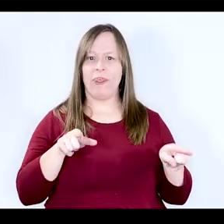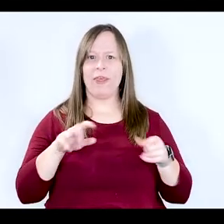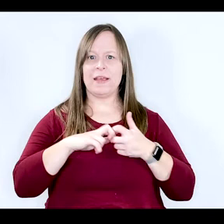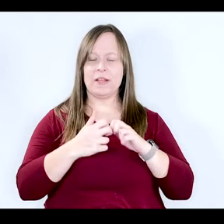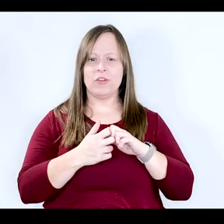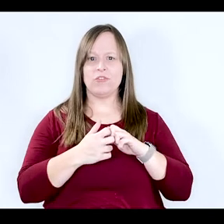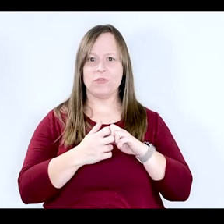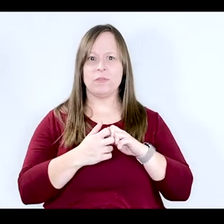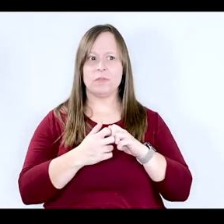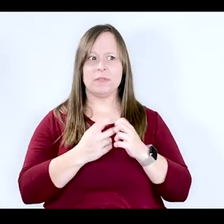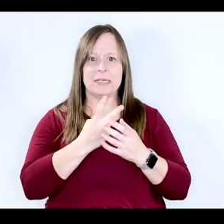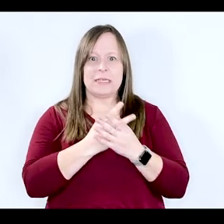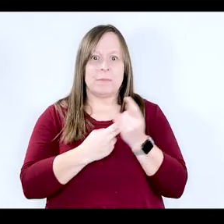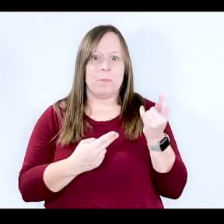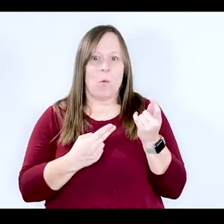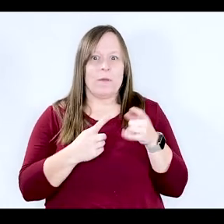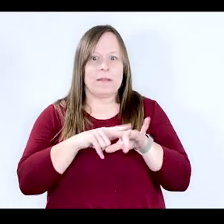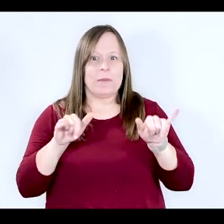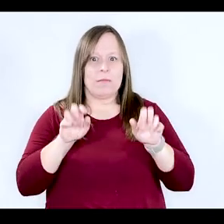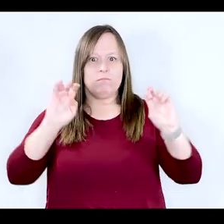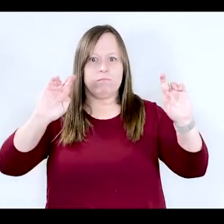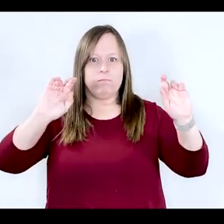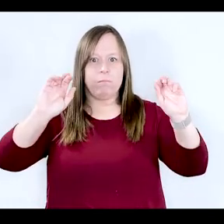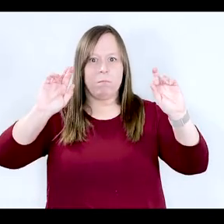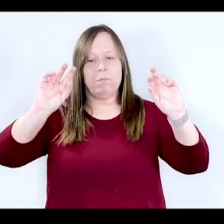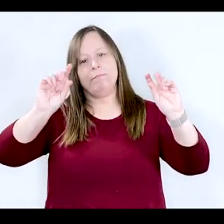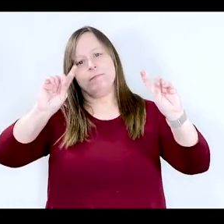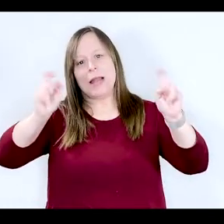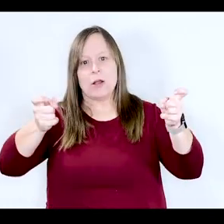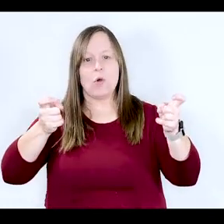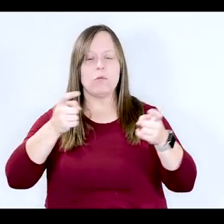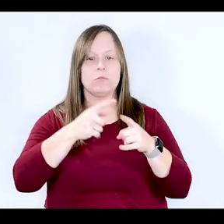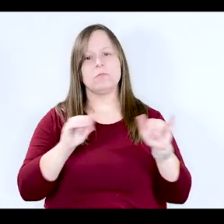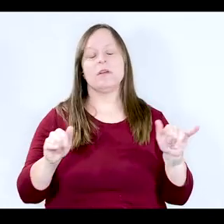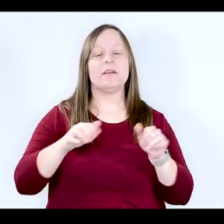issues that are dually diagnosed. And the same goes for one of our brain's stress